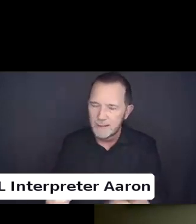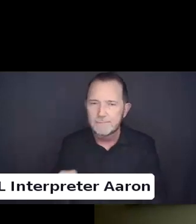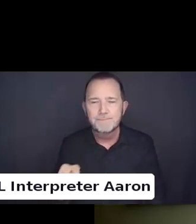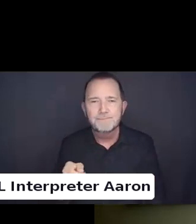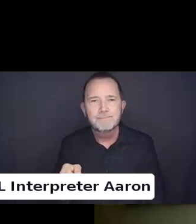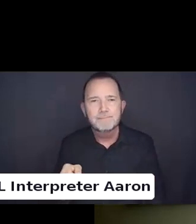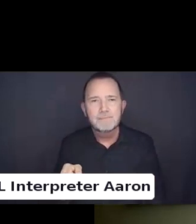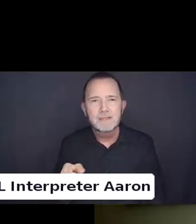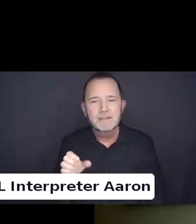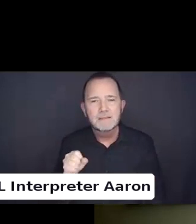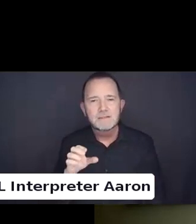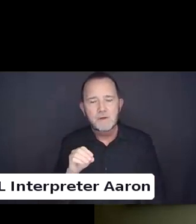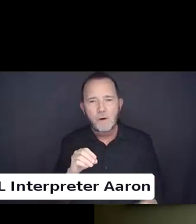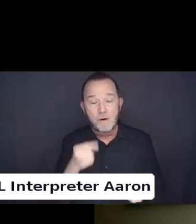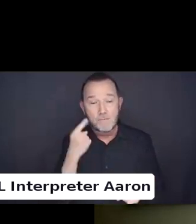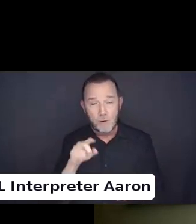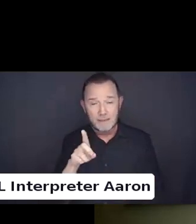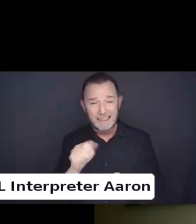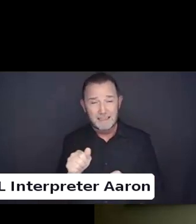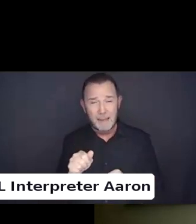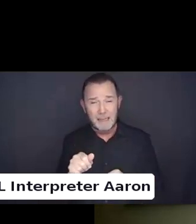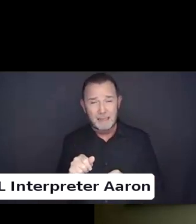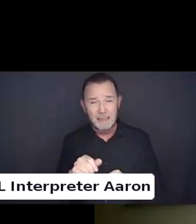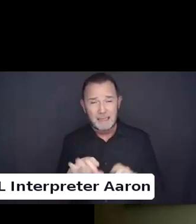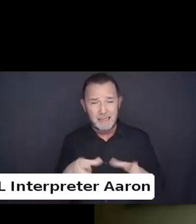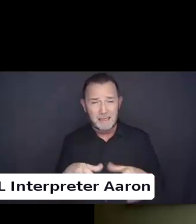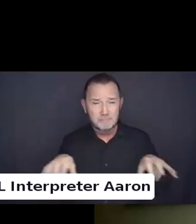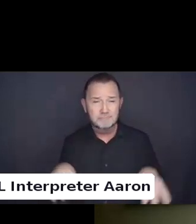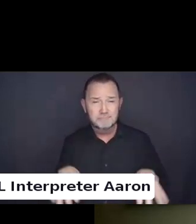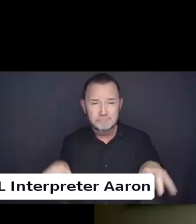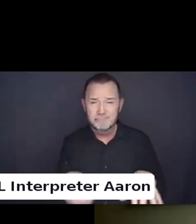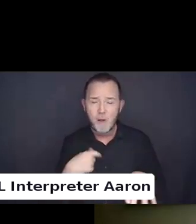At least on the disability side tends to be our history and we are trying to figure out